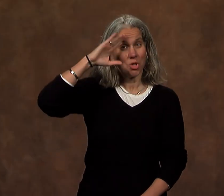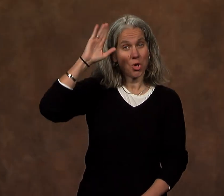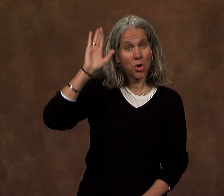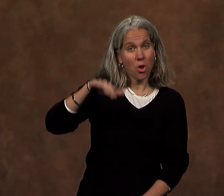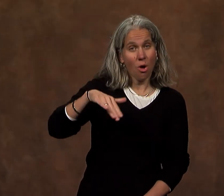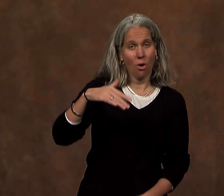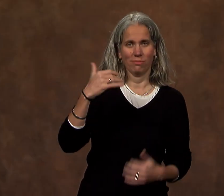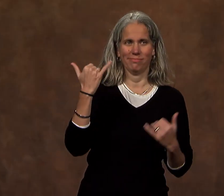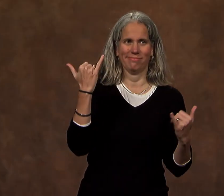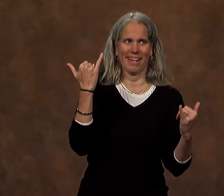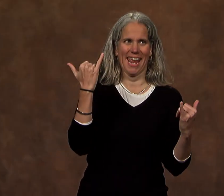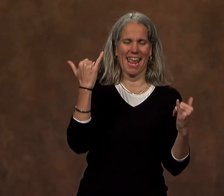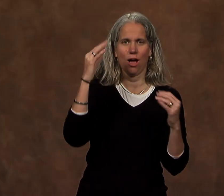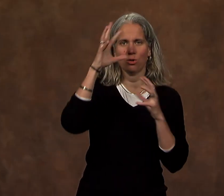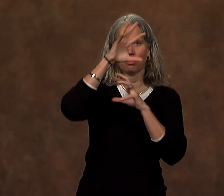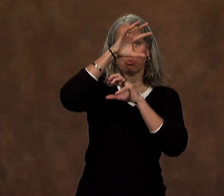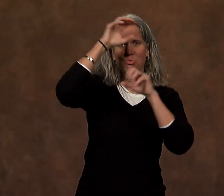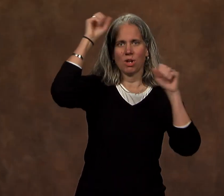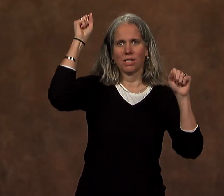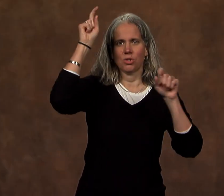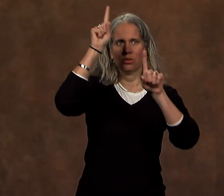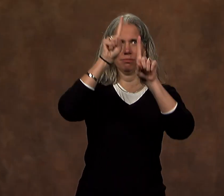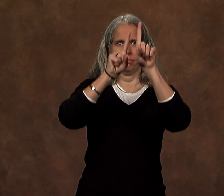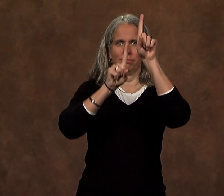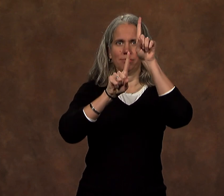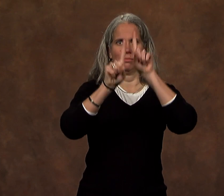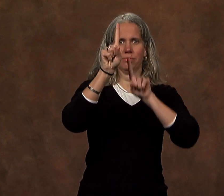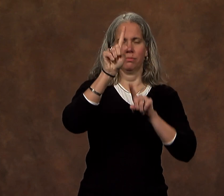As you know, we are now entering a phase